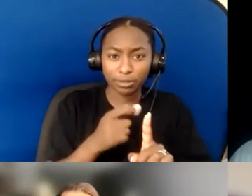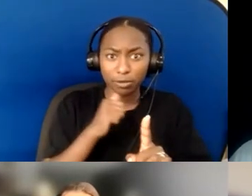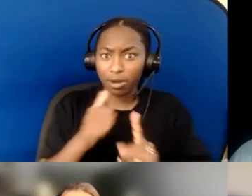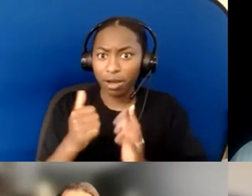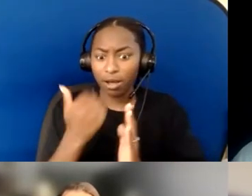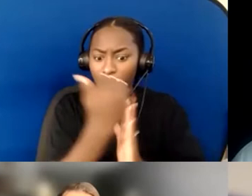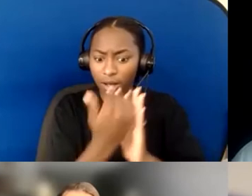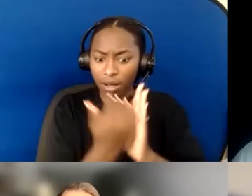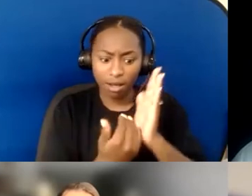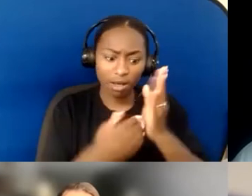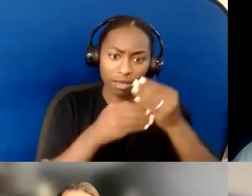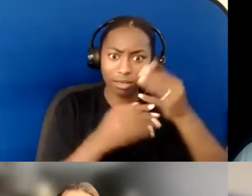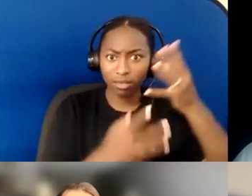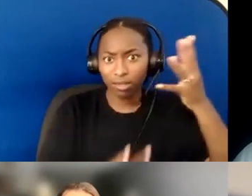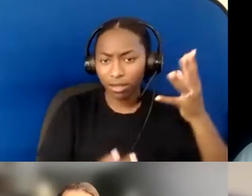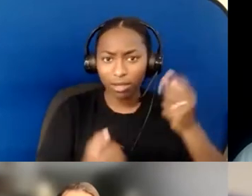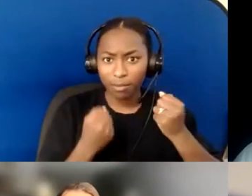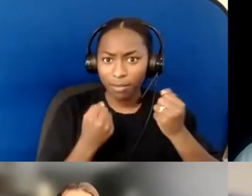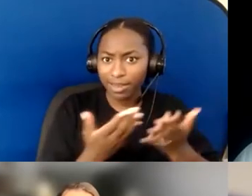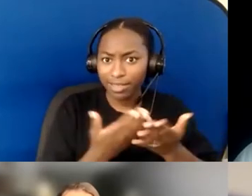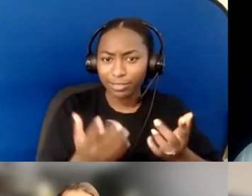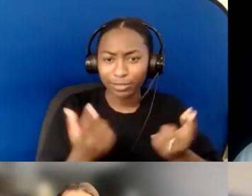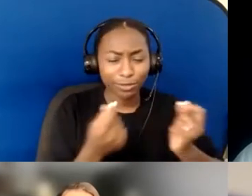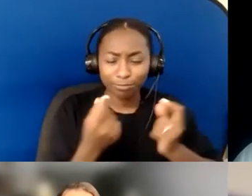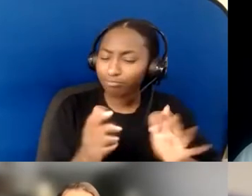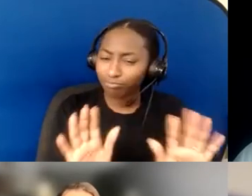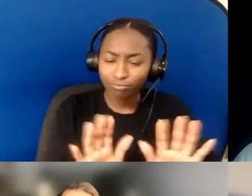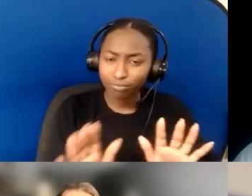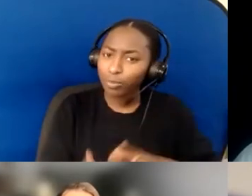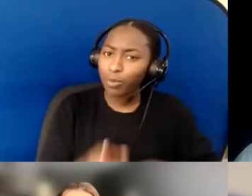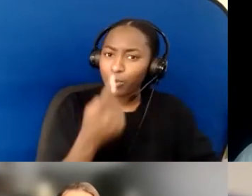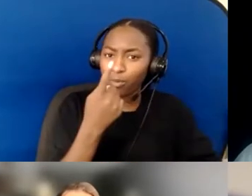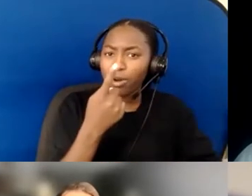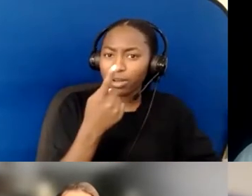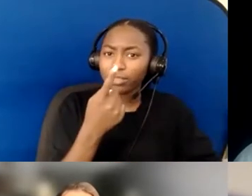lest we arrive at a dumping ground